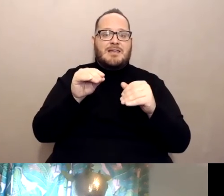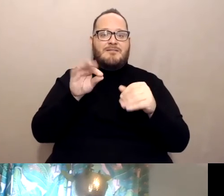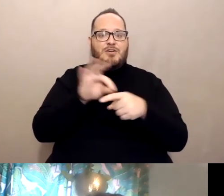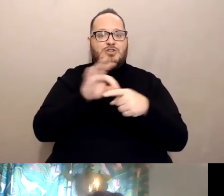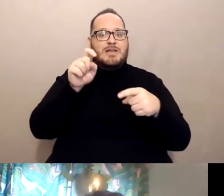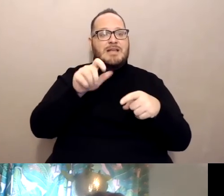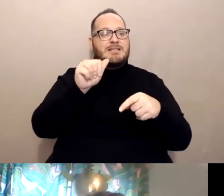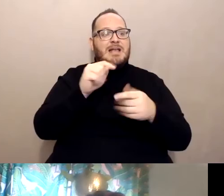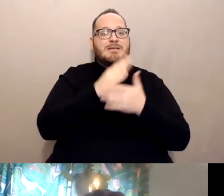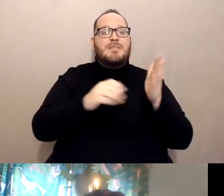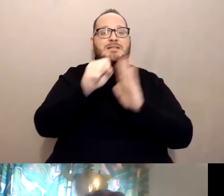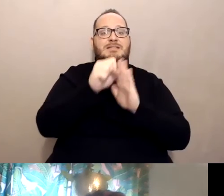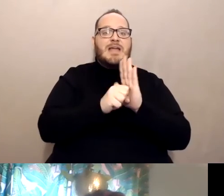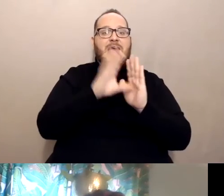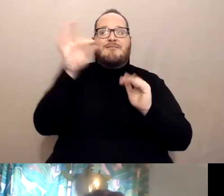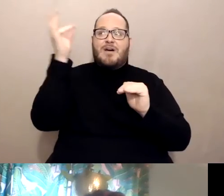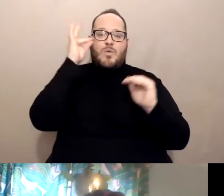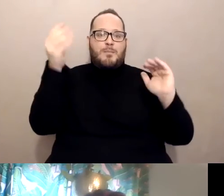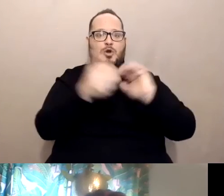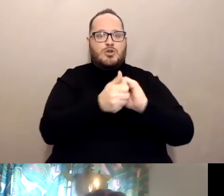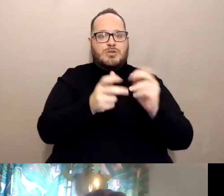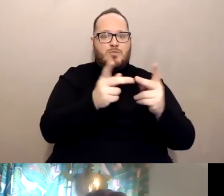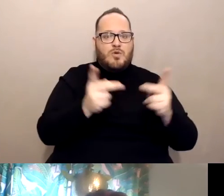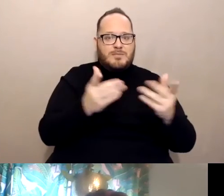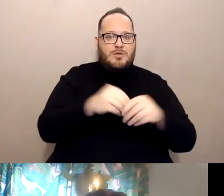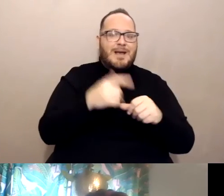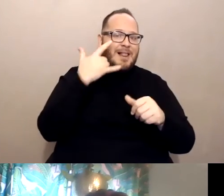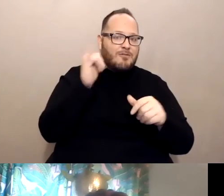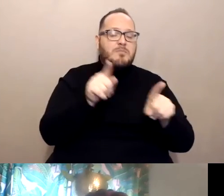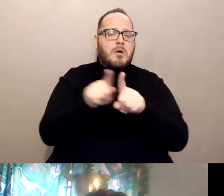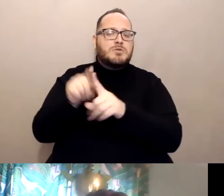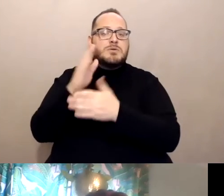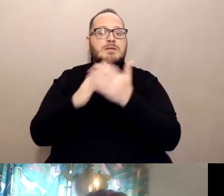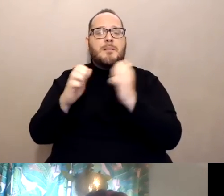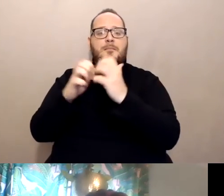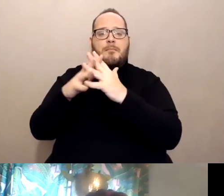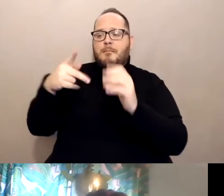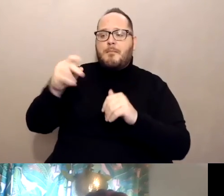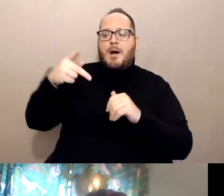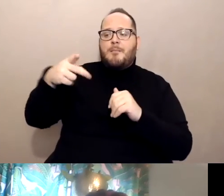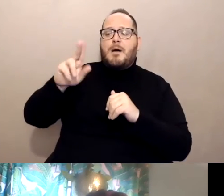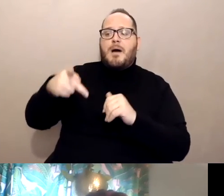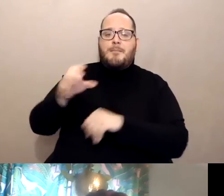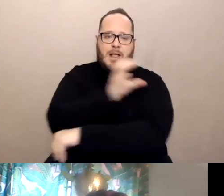here in California. And then there are also some pop-up clinics that are specifically targeting certain populations